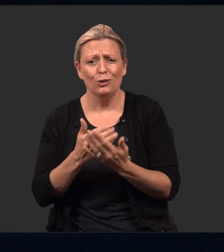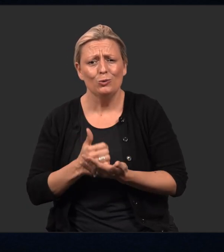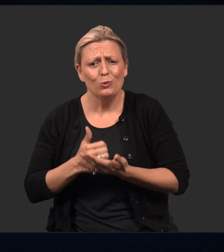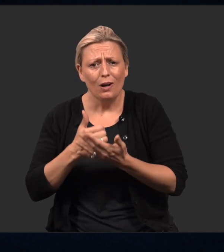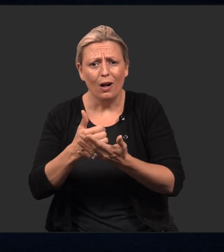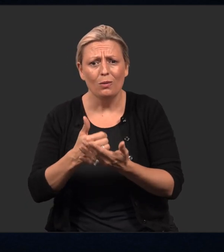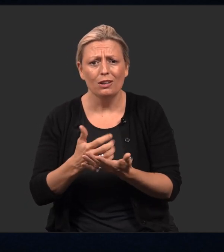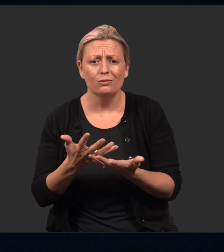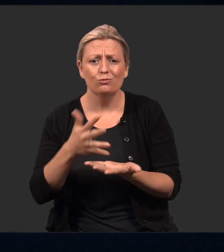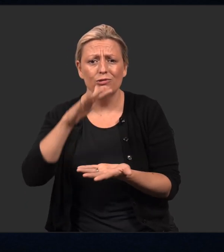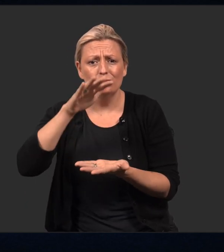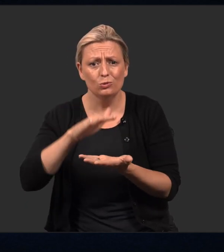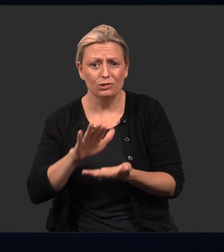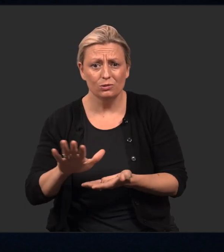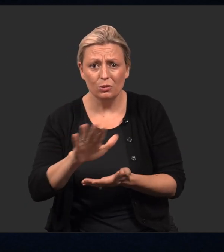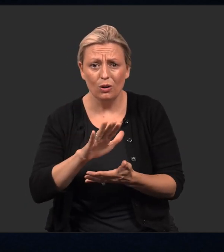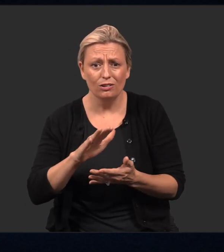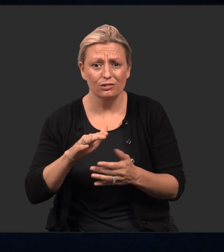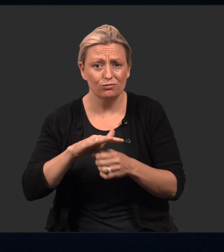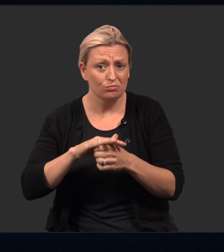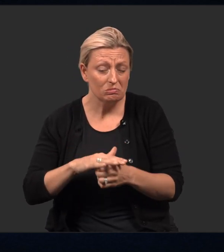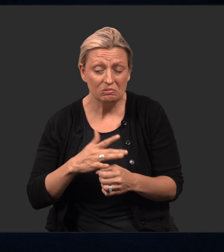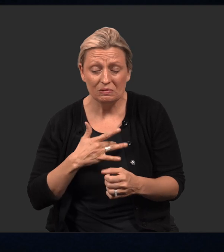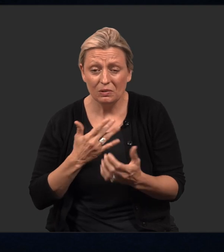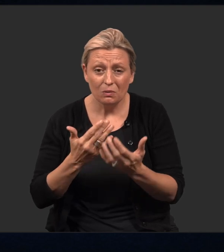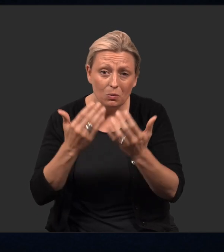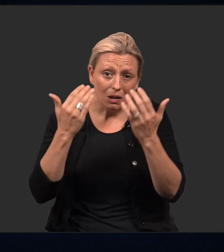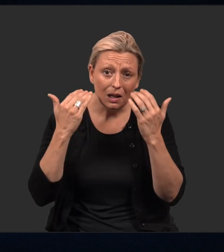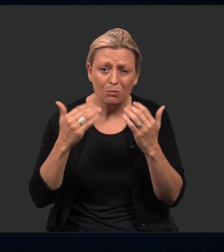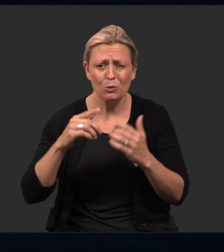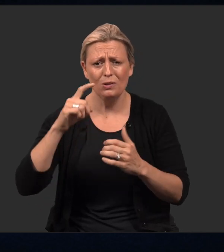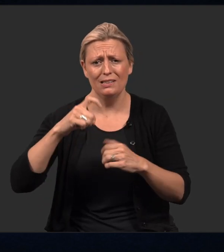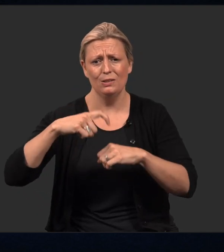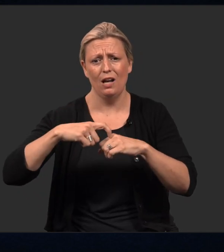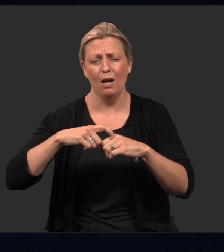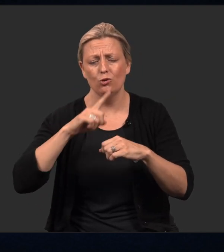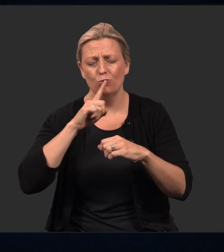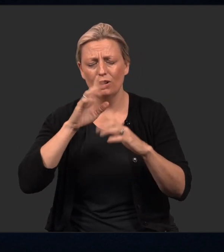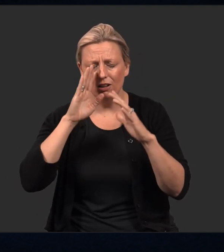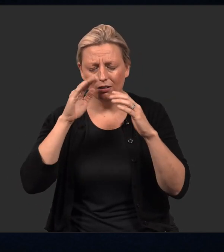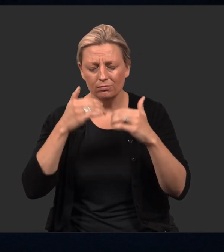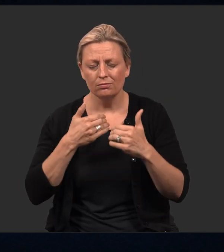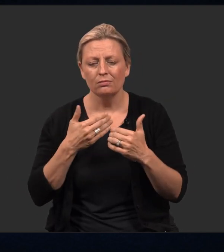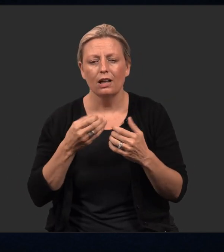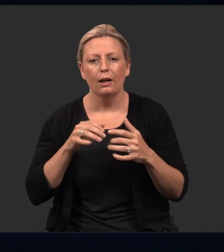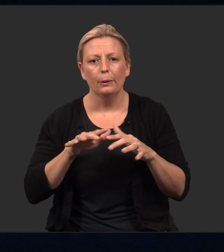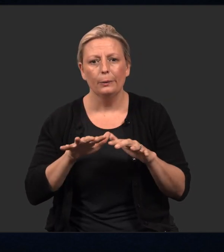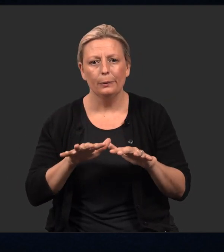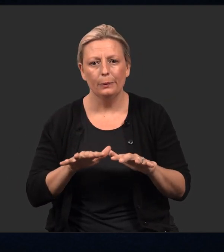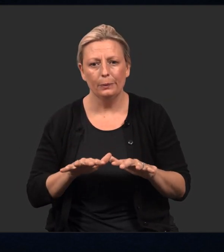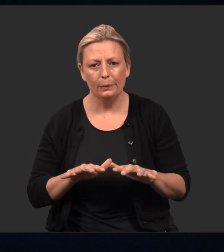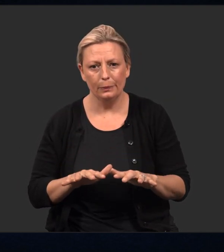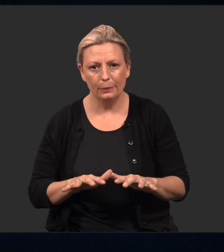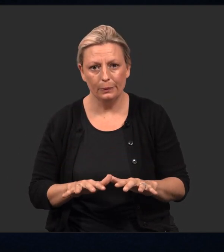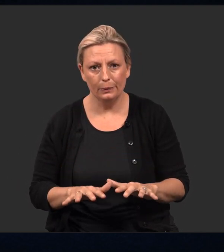and can help you reduce your stress when you’re feeling overwhelmed, or if you just need some time to collect yourself and feel peace.